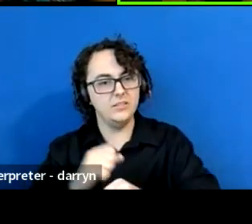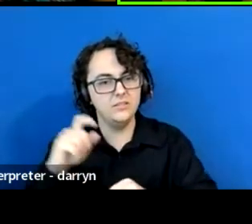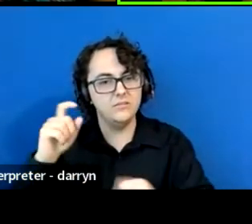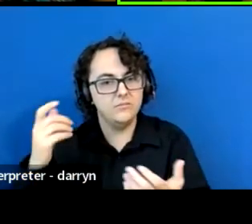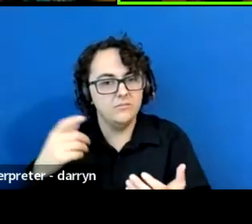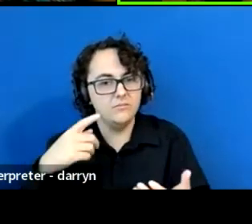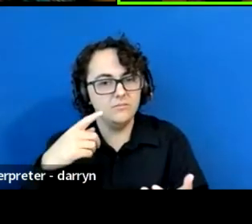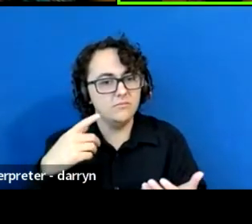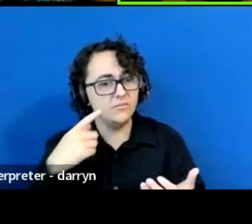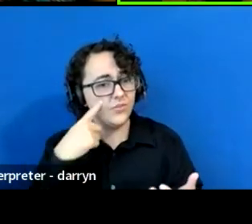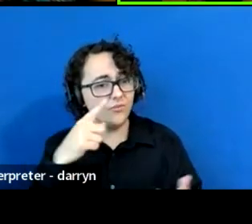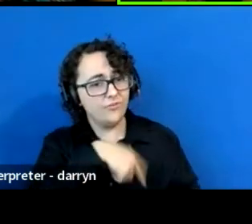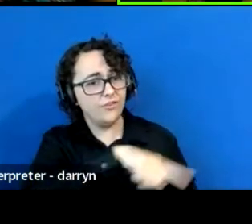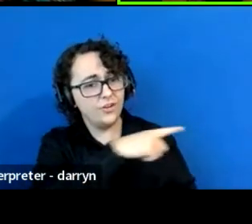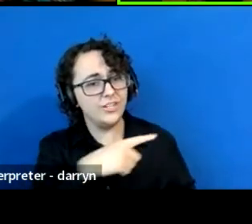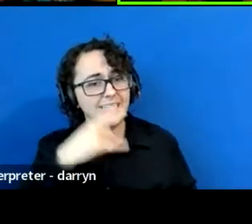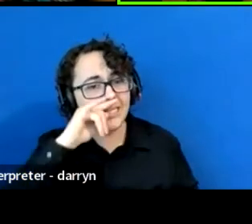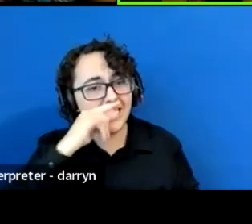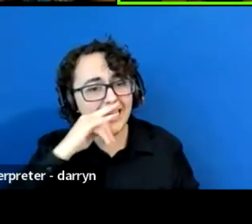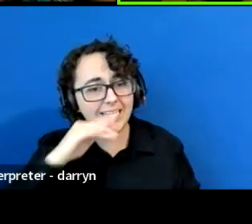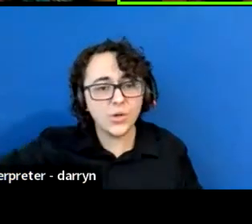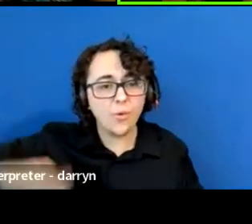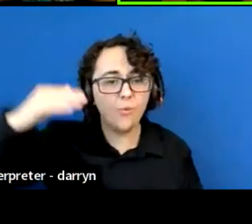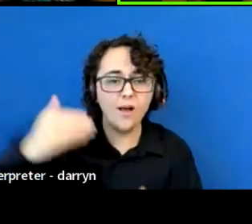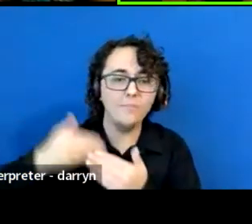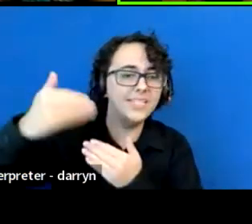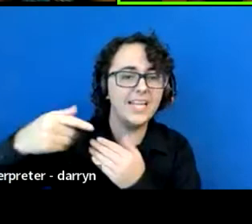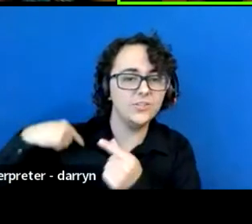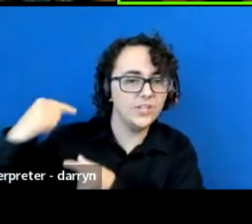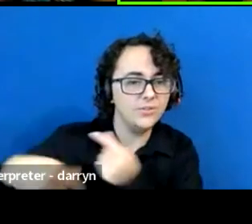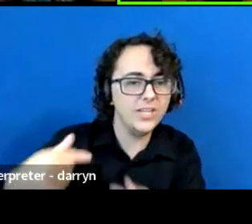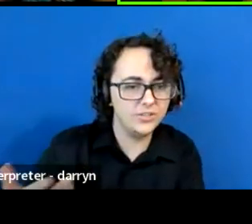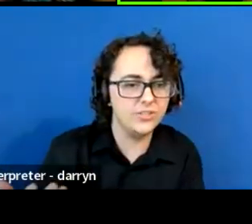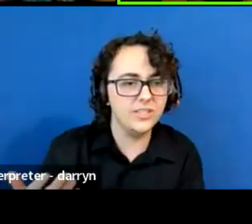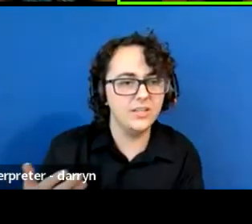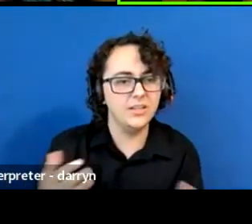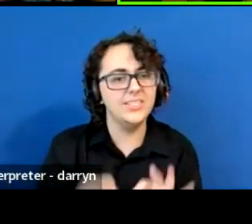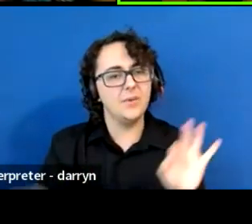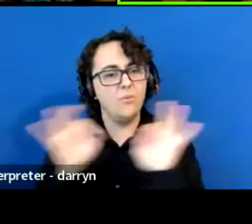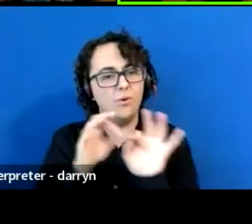called the future generation. It's so important for us and for them.